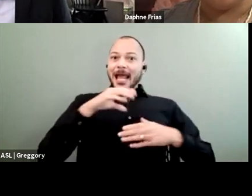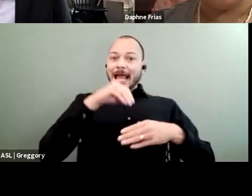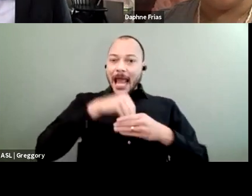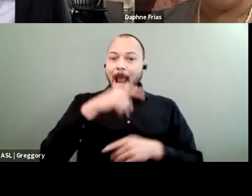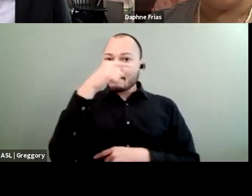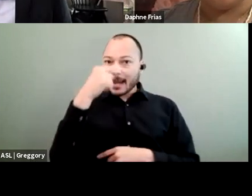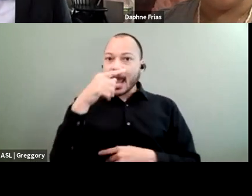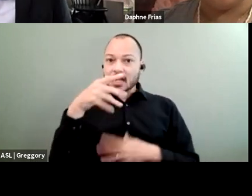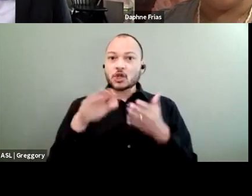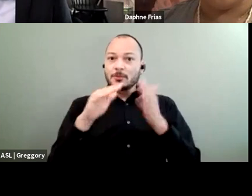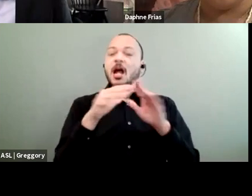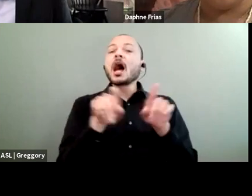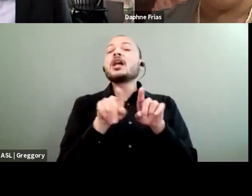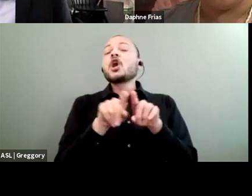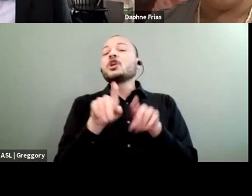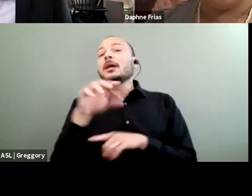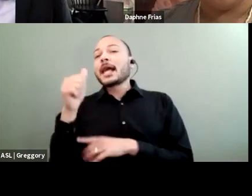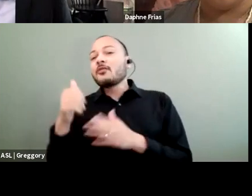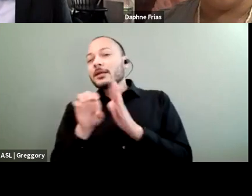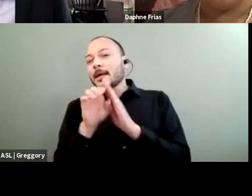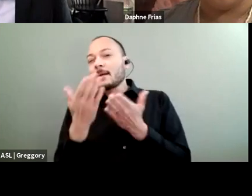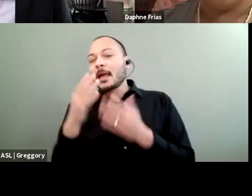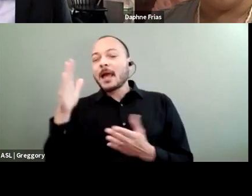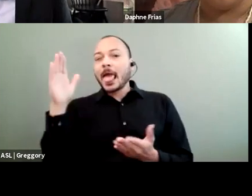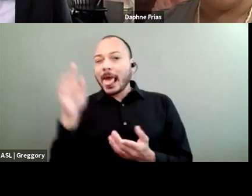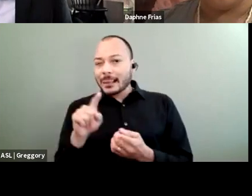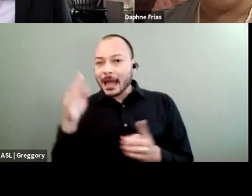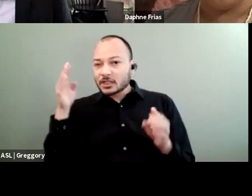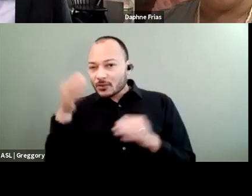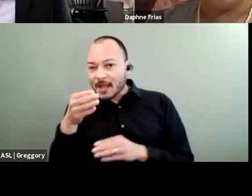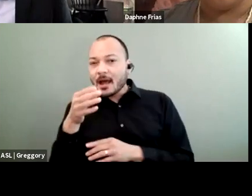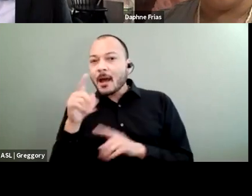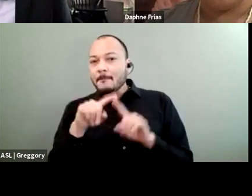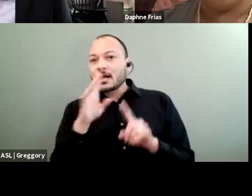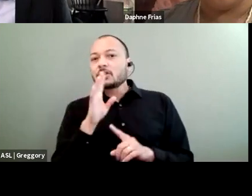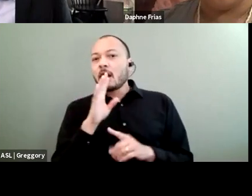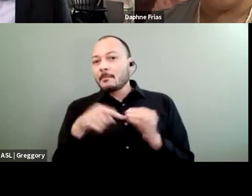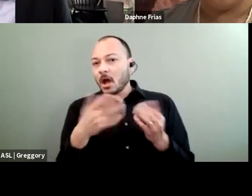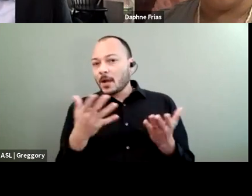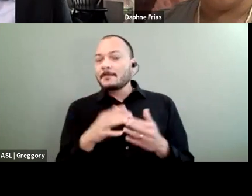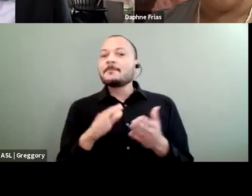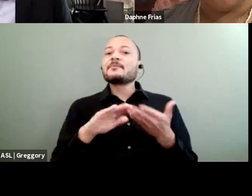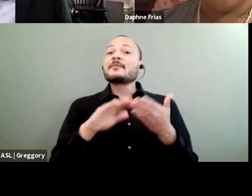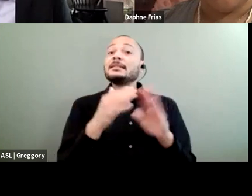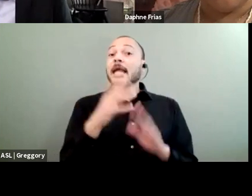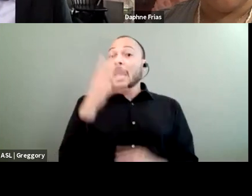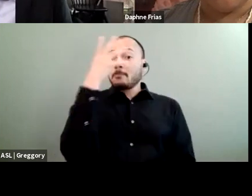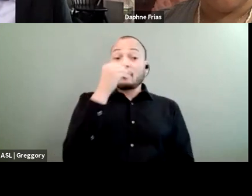Another example that is maybe less direct, but that we talk about sometimes, is something like city beautification. A lot of times,